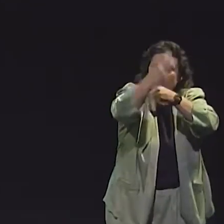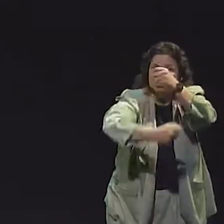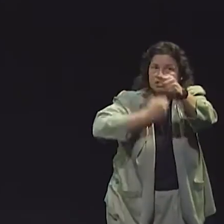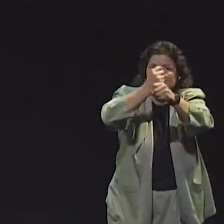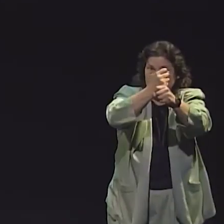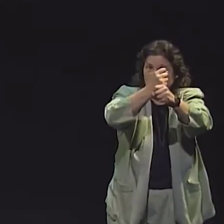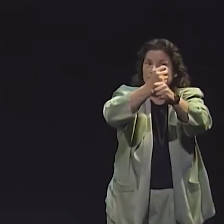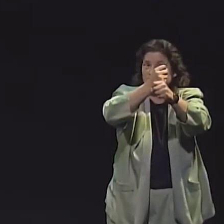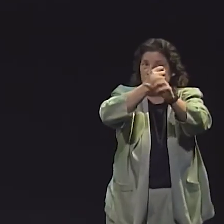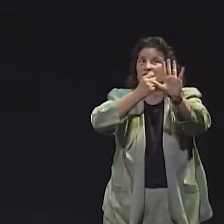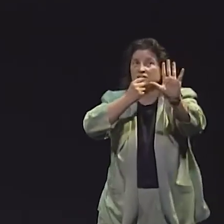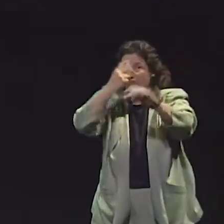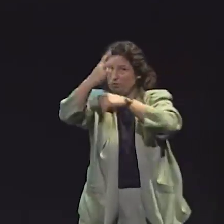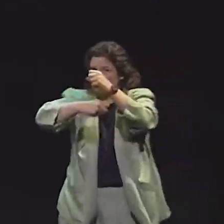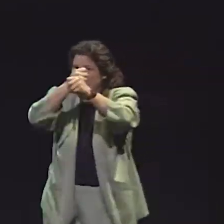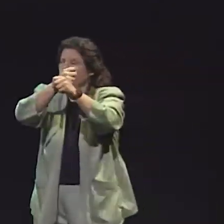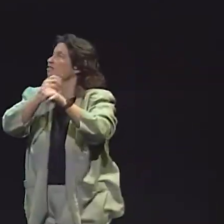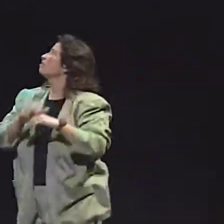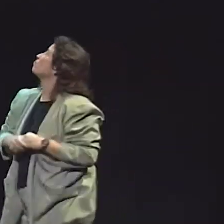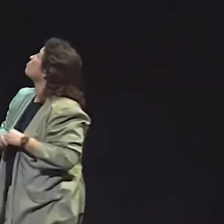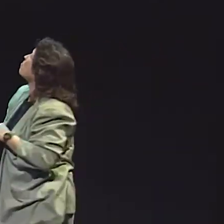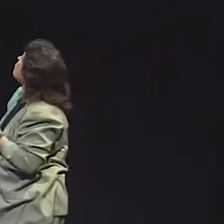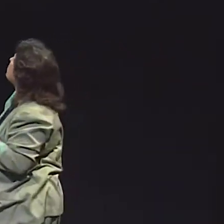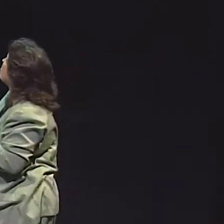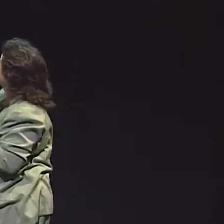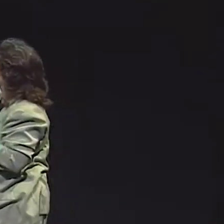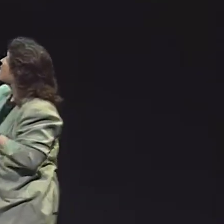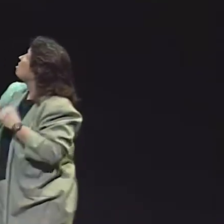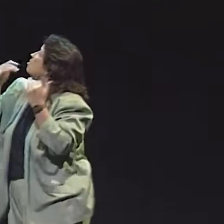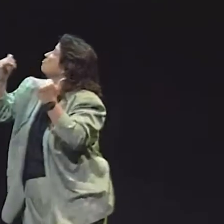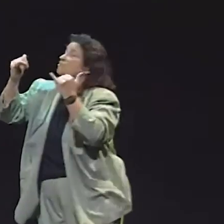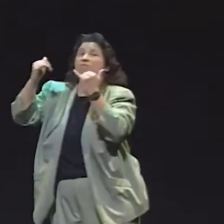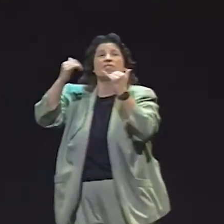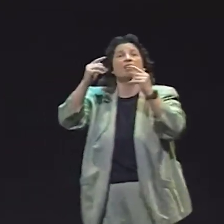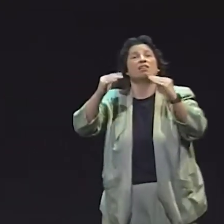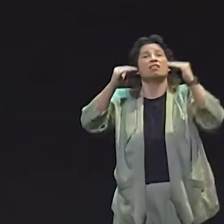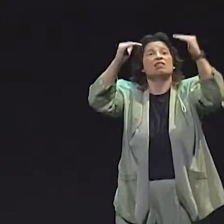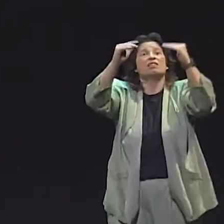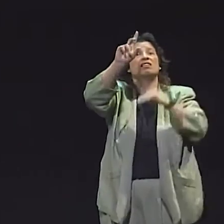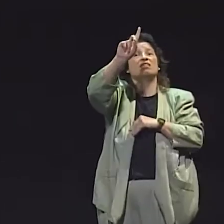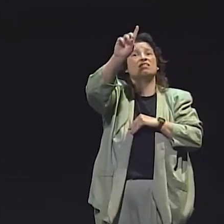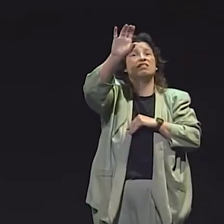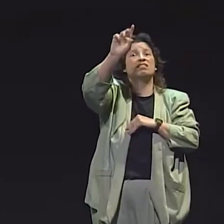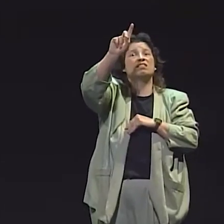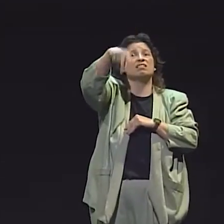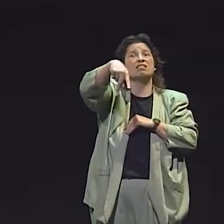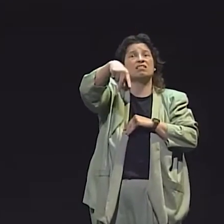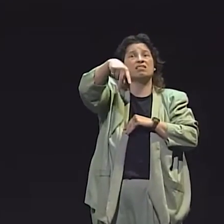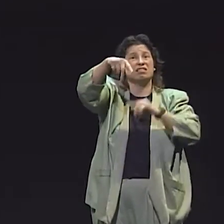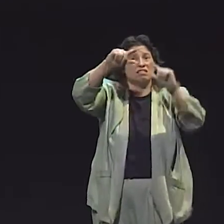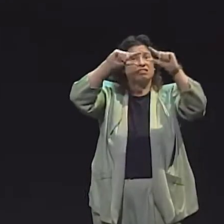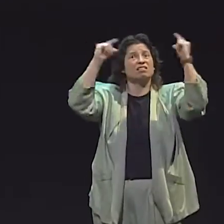IT SEEMS LIKE THAT THEY NEEDED MORE TIME IN THE PROGRAM IN ORDER TO...